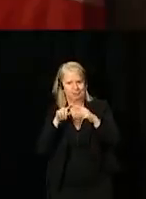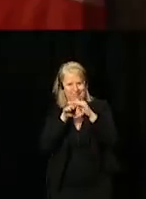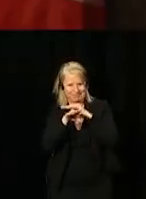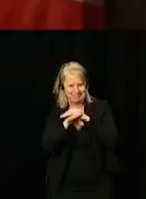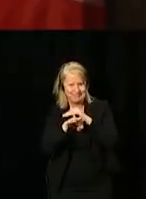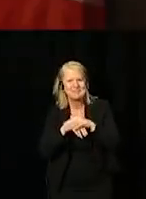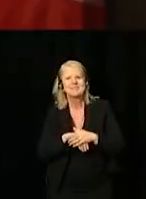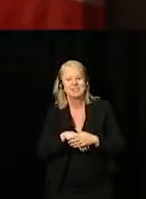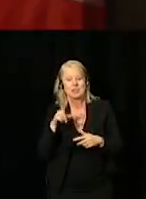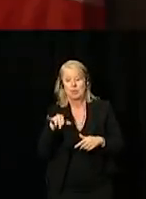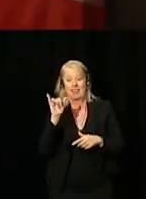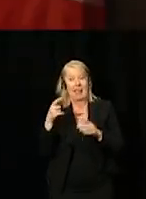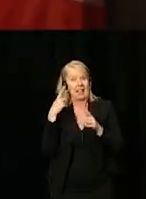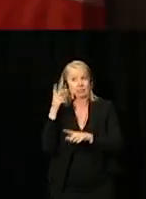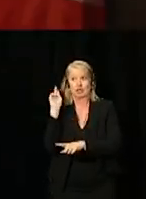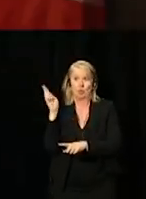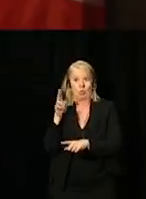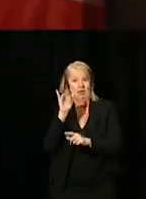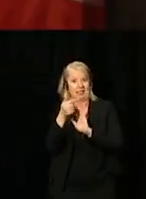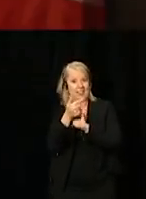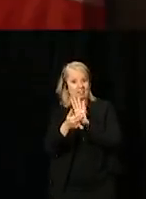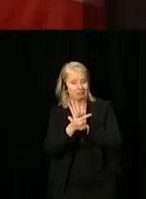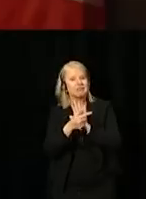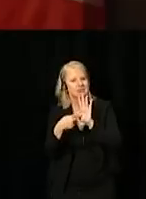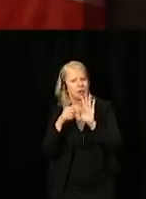It will have a significant impact on the way